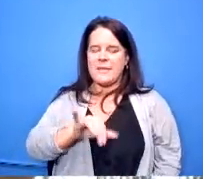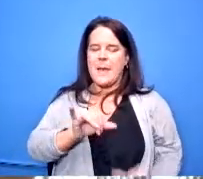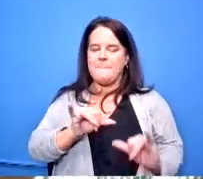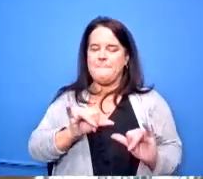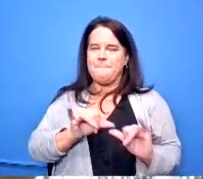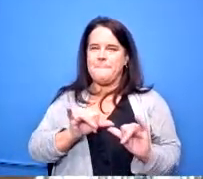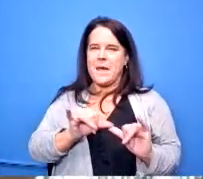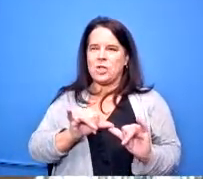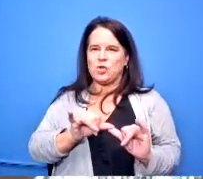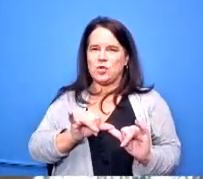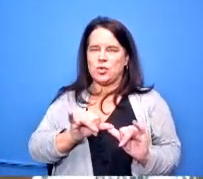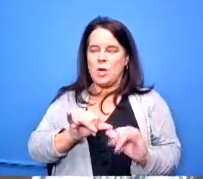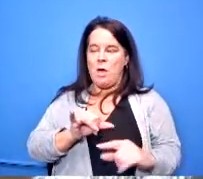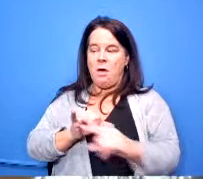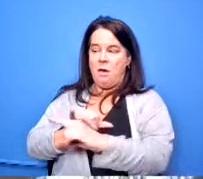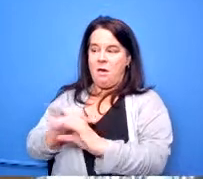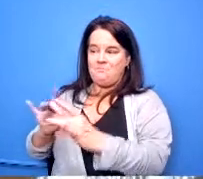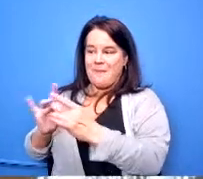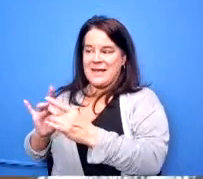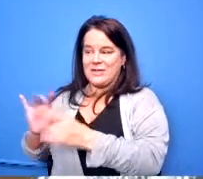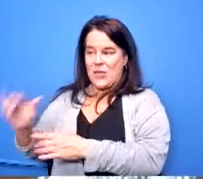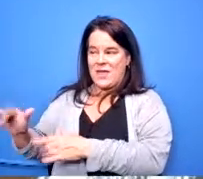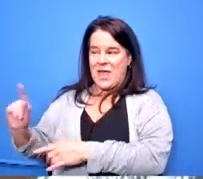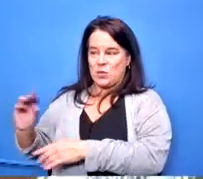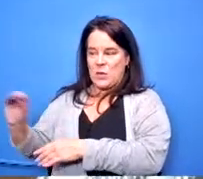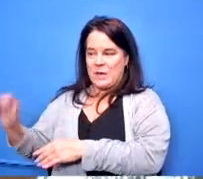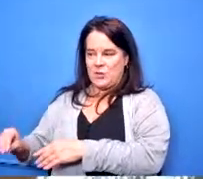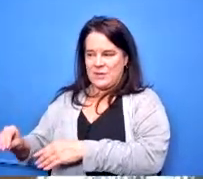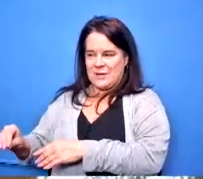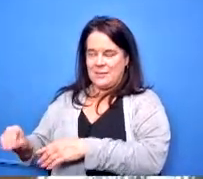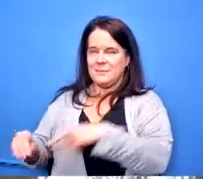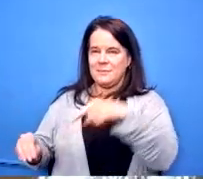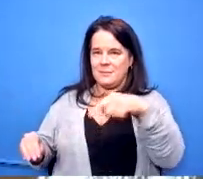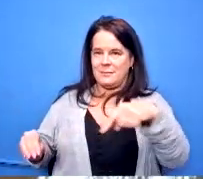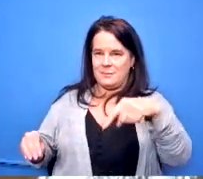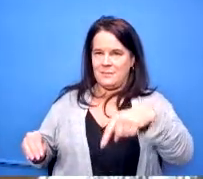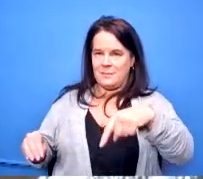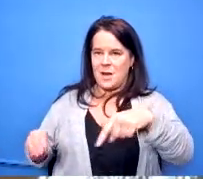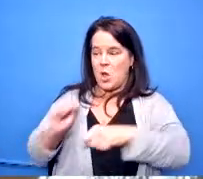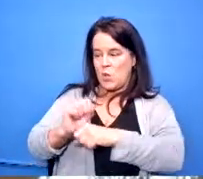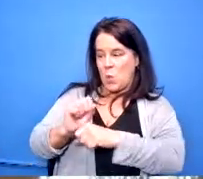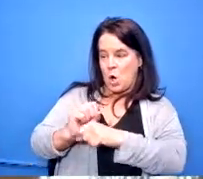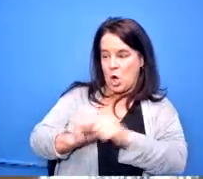of that 20 in terms of contract that the workers that are physically doing the work on the project